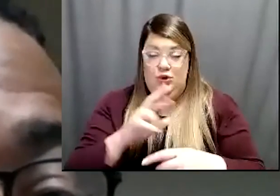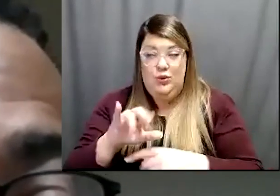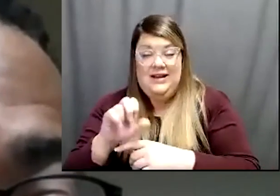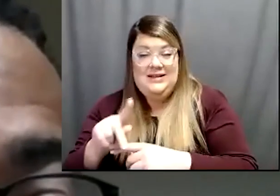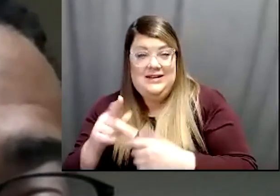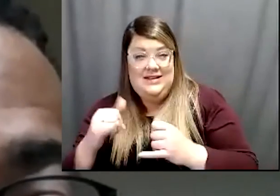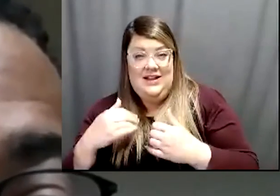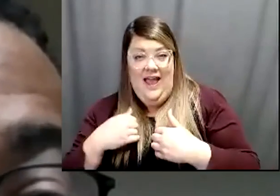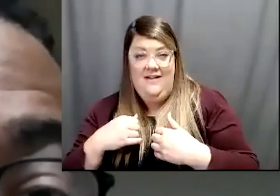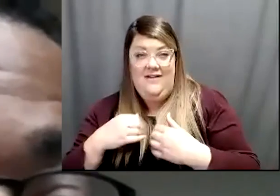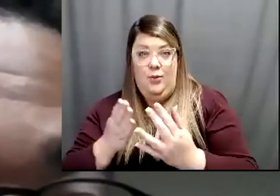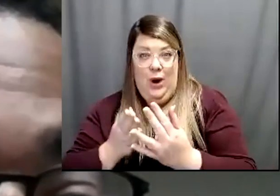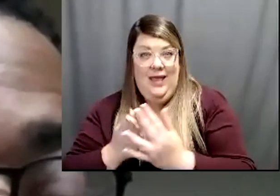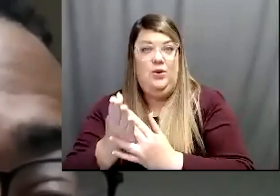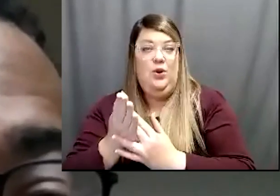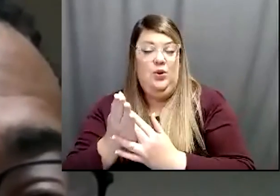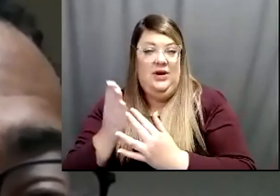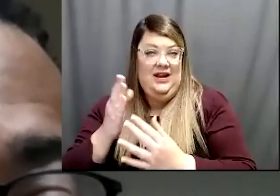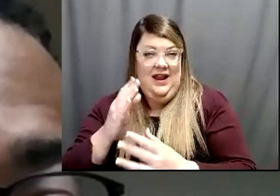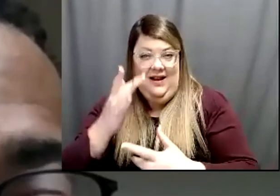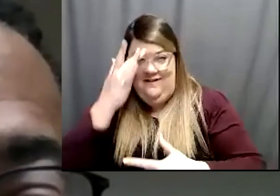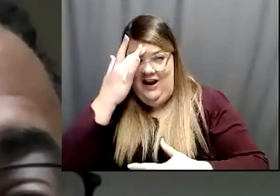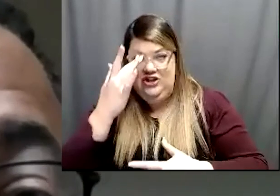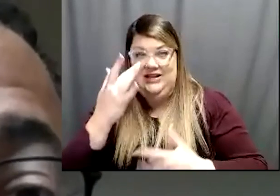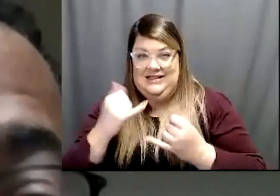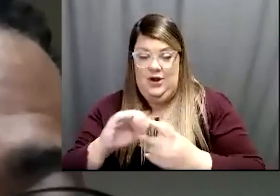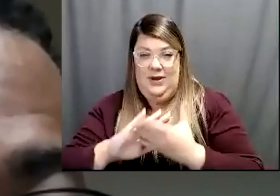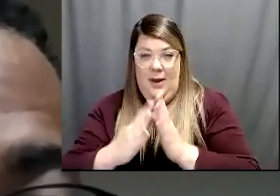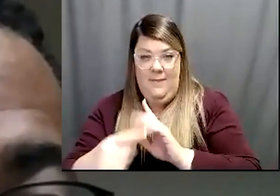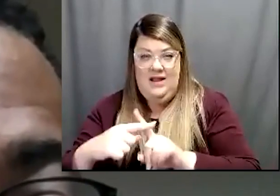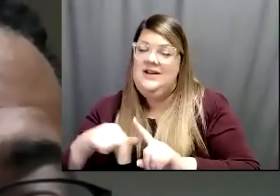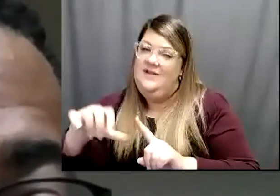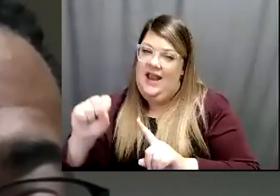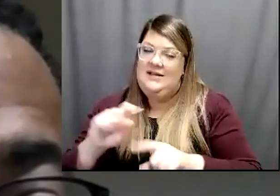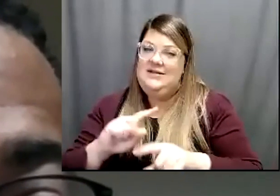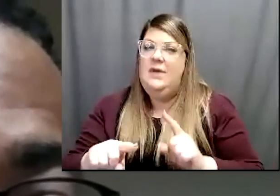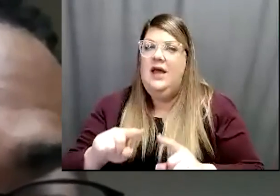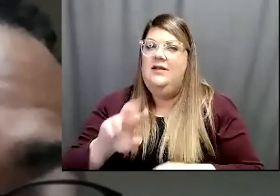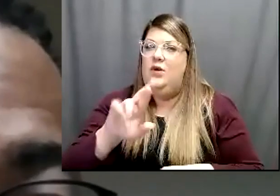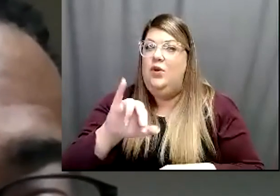become positive, I'm sure, but again the risk of you getting sick is is extreme is extremely low.